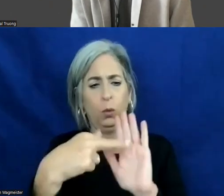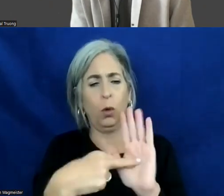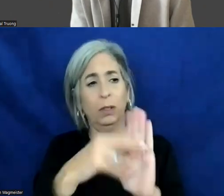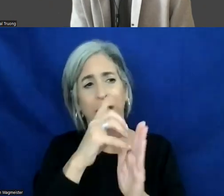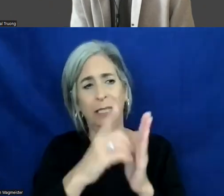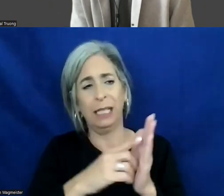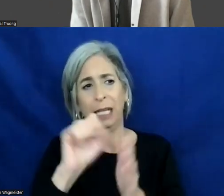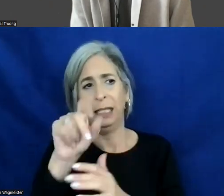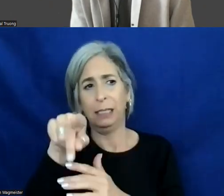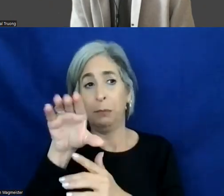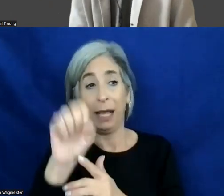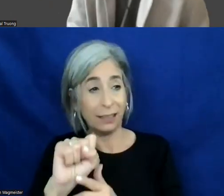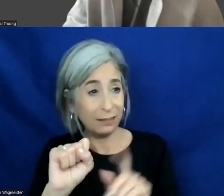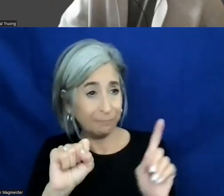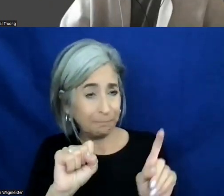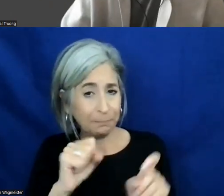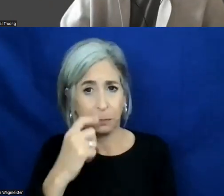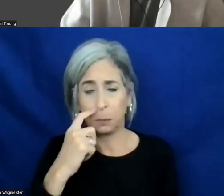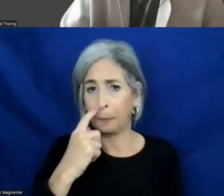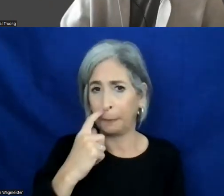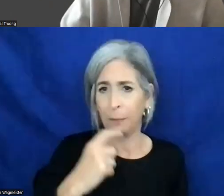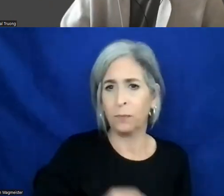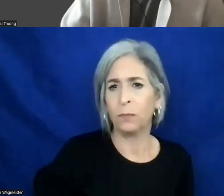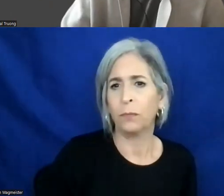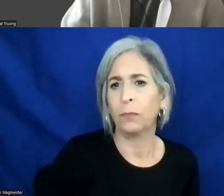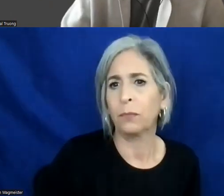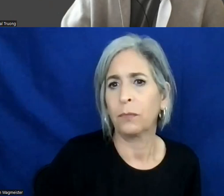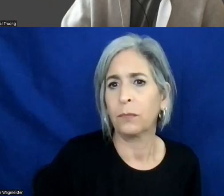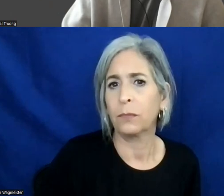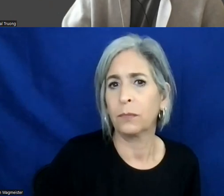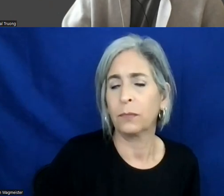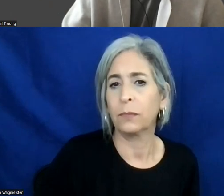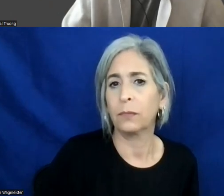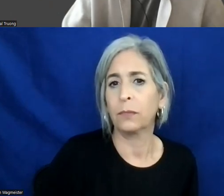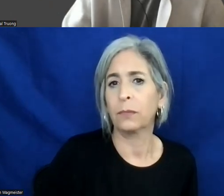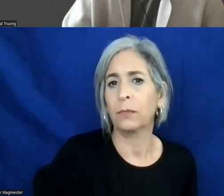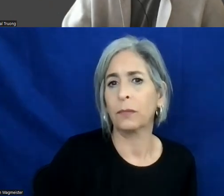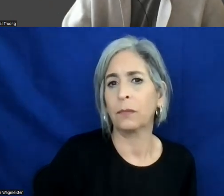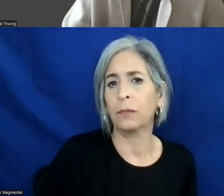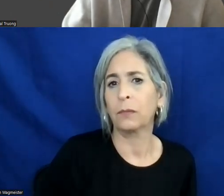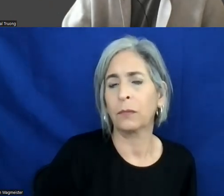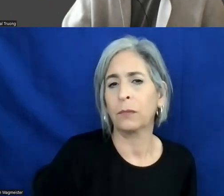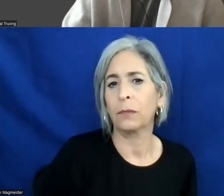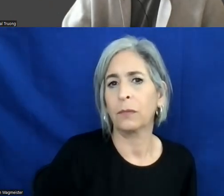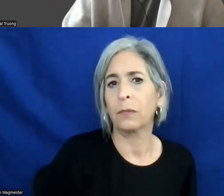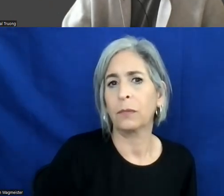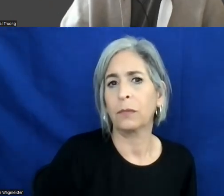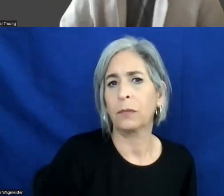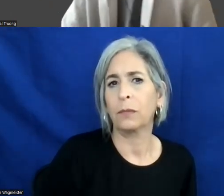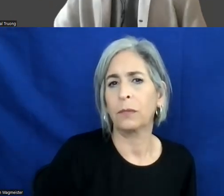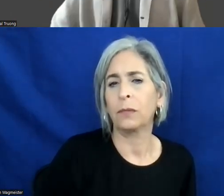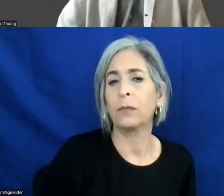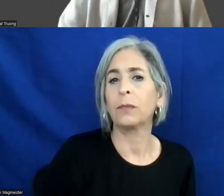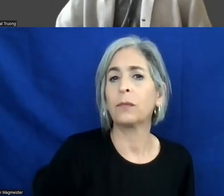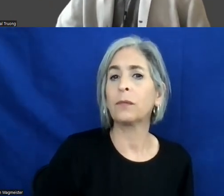Do you expect designers to address other roles in the design spec? What